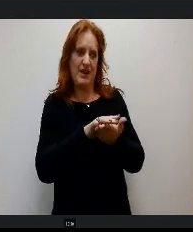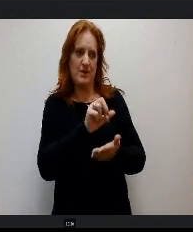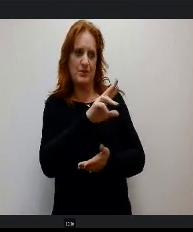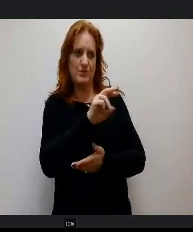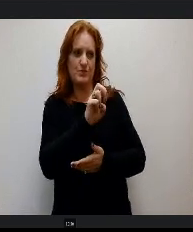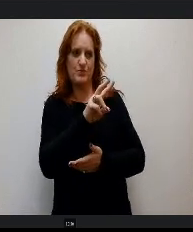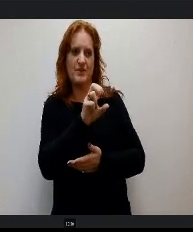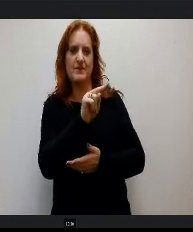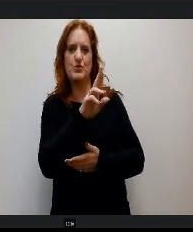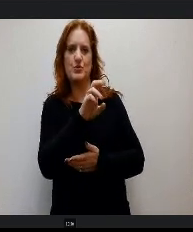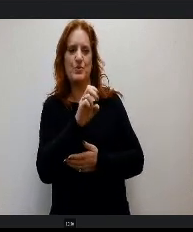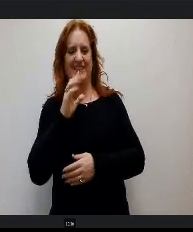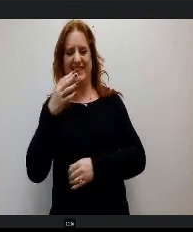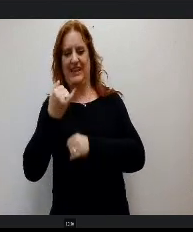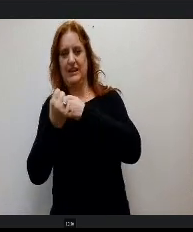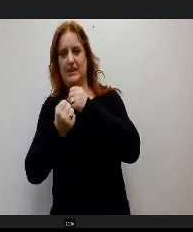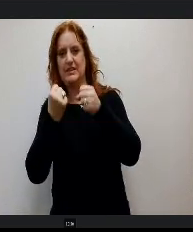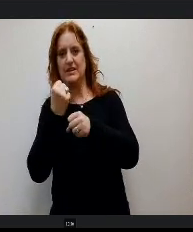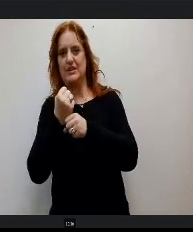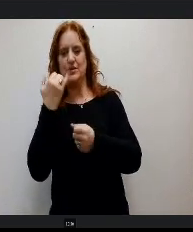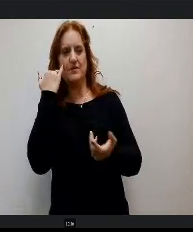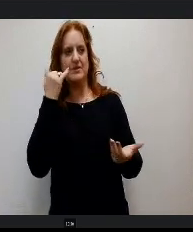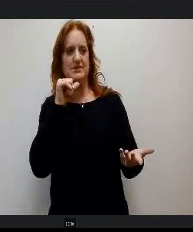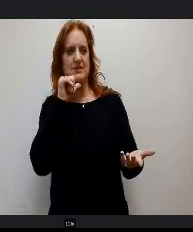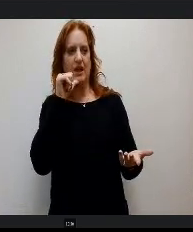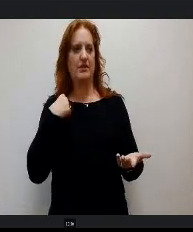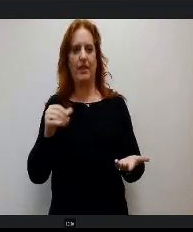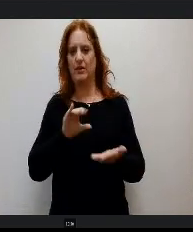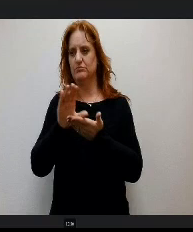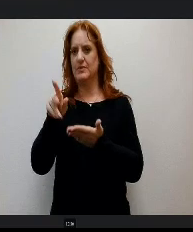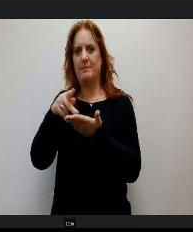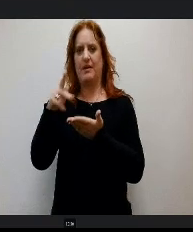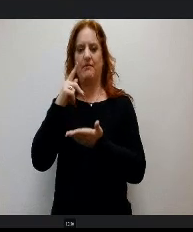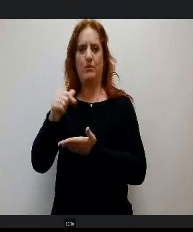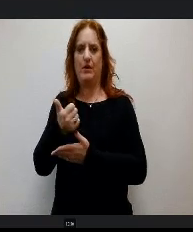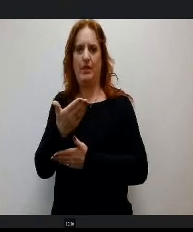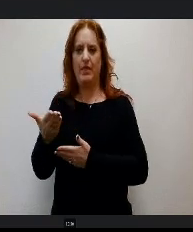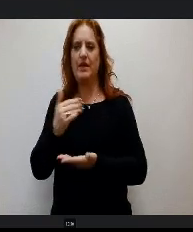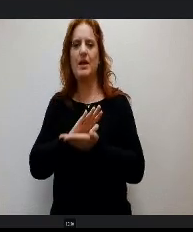year if it hasn't gone, gone to cover something else, it becomes part of our unassigned fund balance.